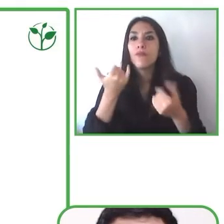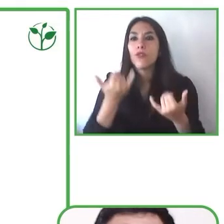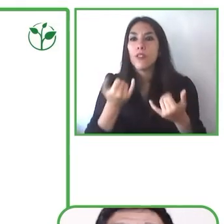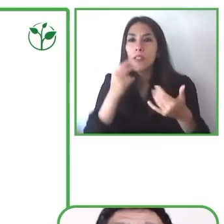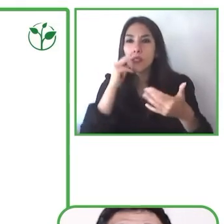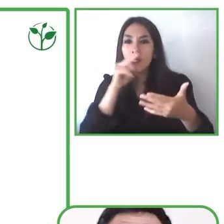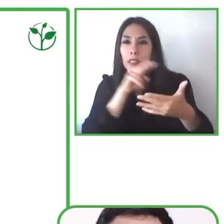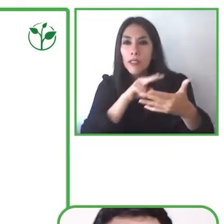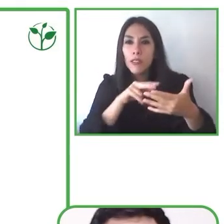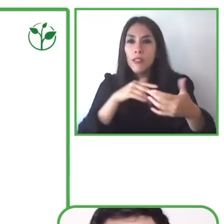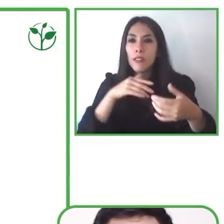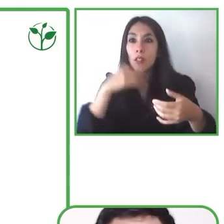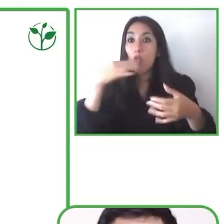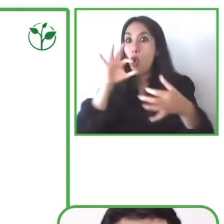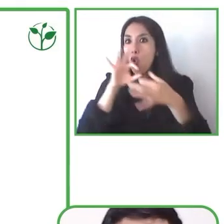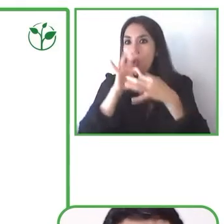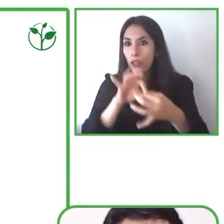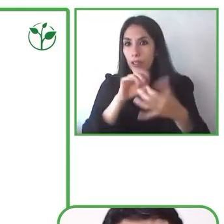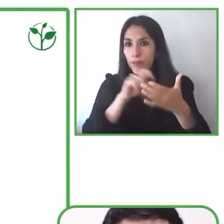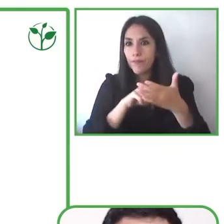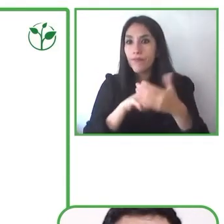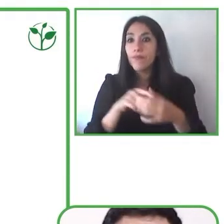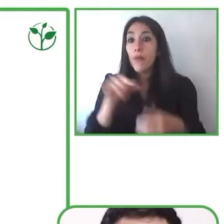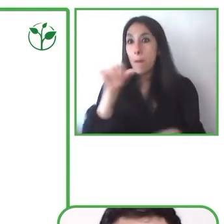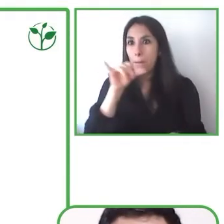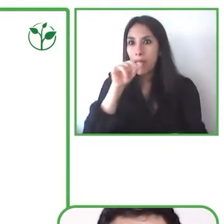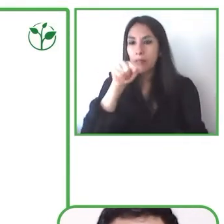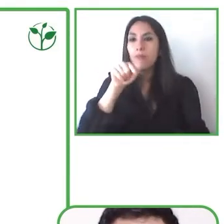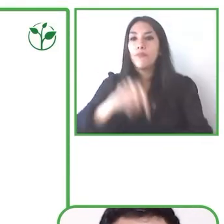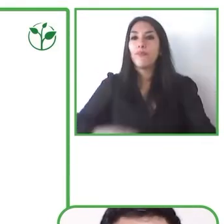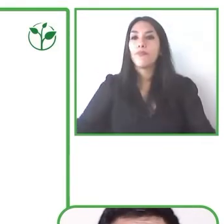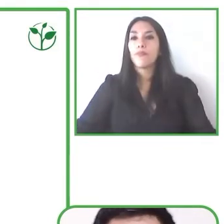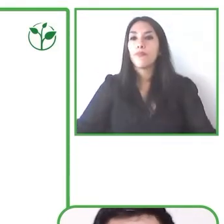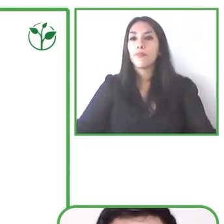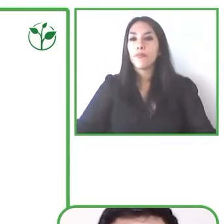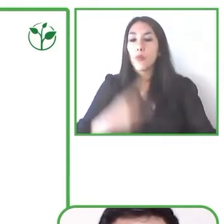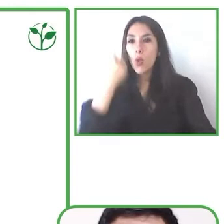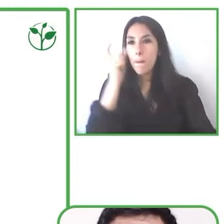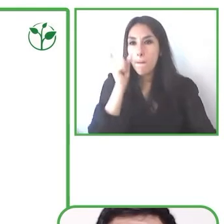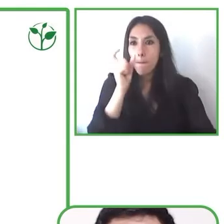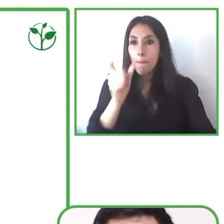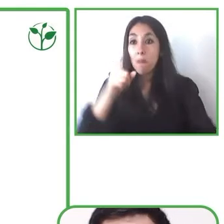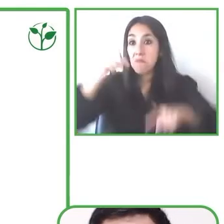understanding what they are reading and also the reading of pseudo words they see the